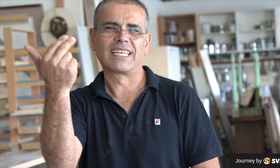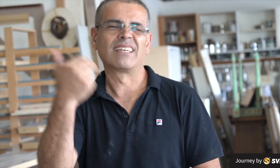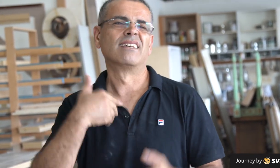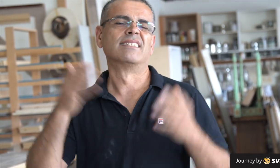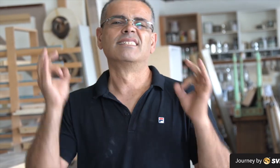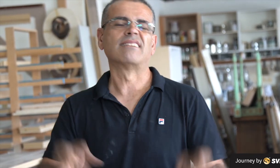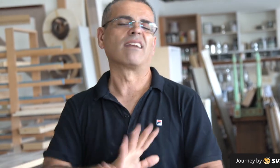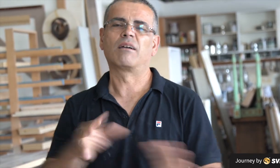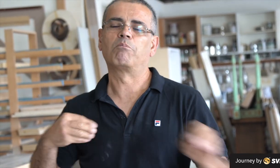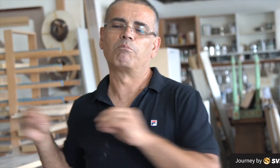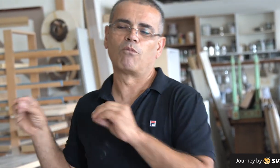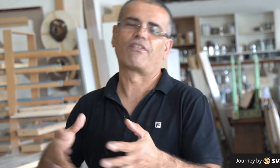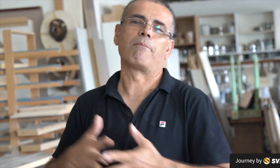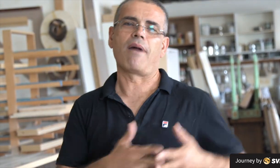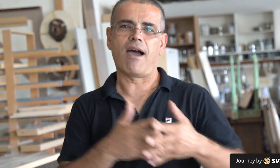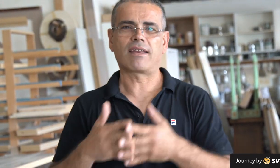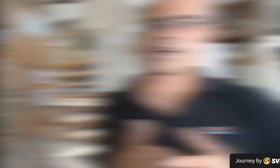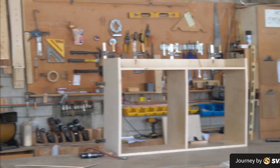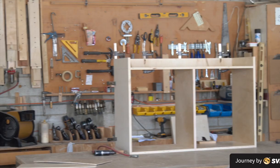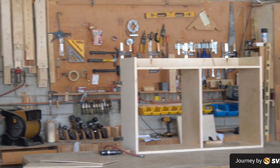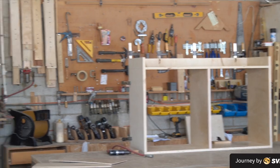since I was 13 years old. I decided to move to America.